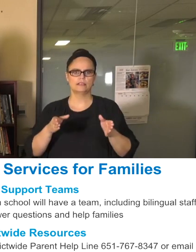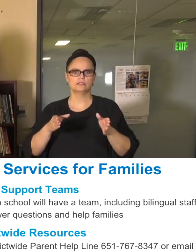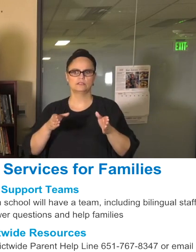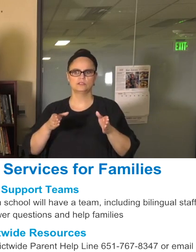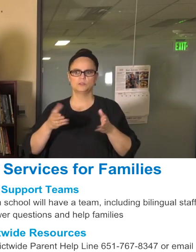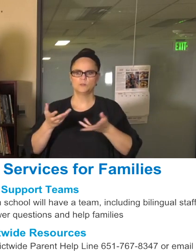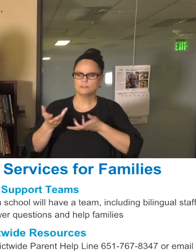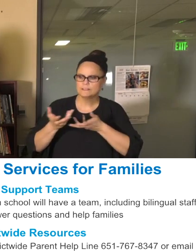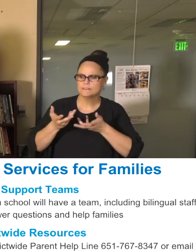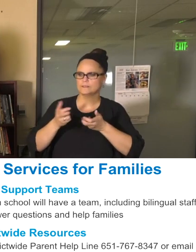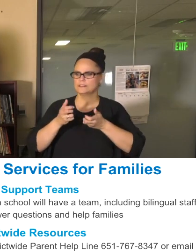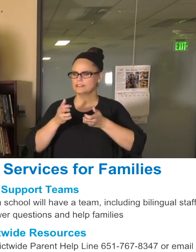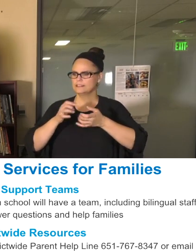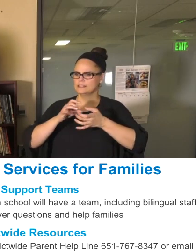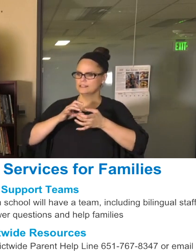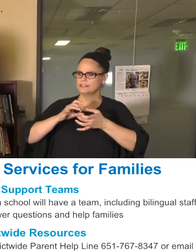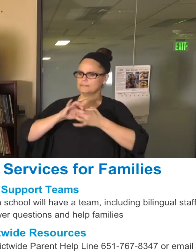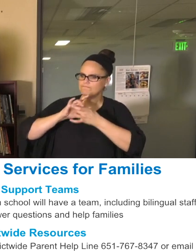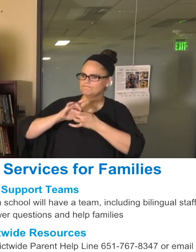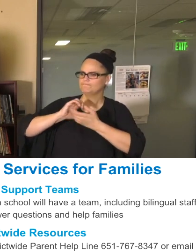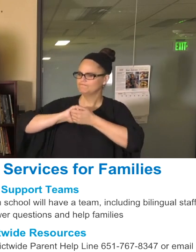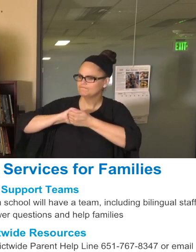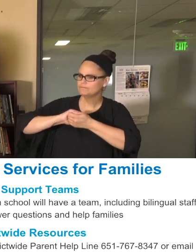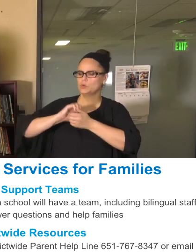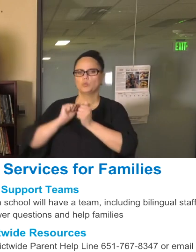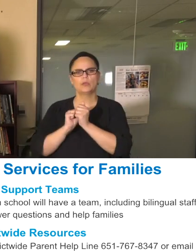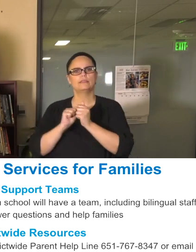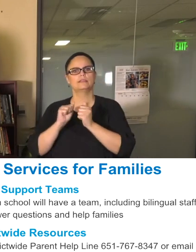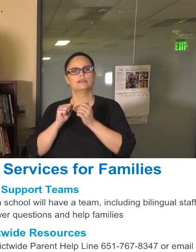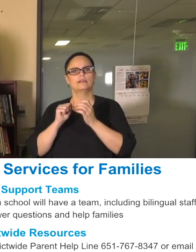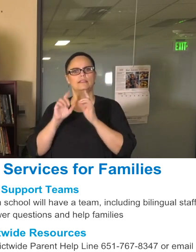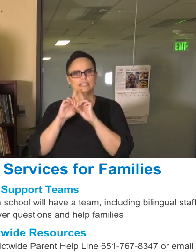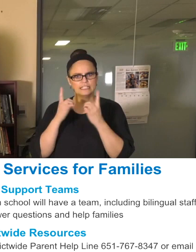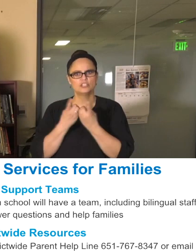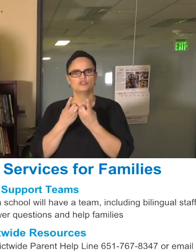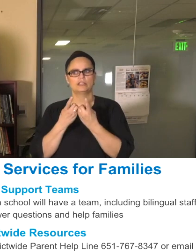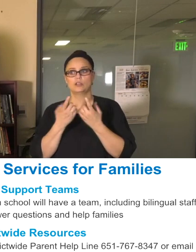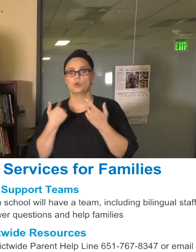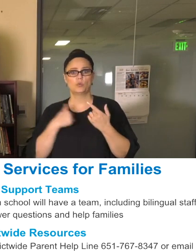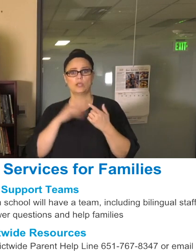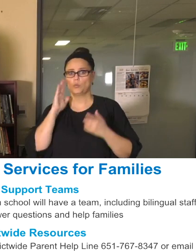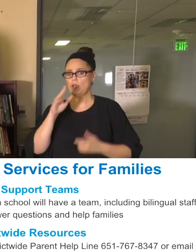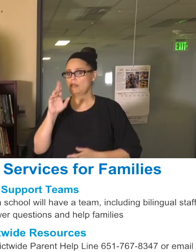whether it's helplines, whether it's our web sites that we will be updated all the time, sometimes in real time,